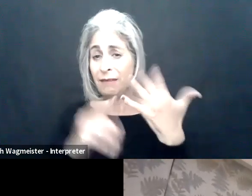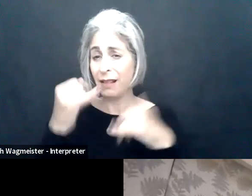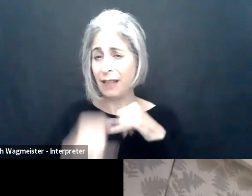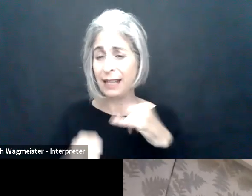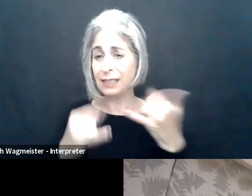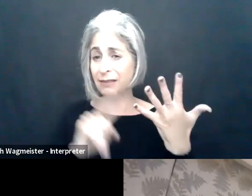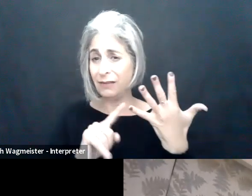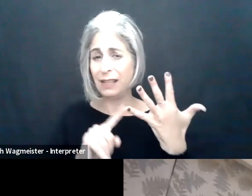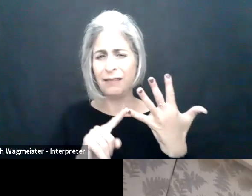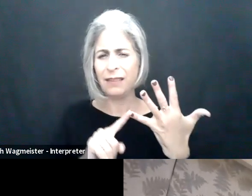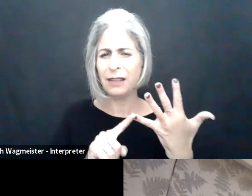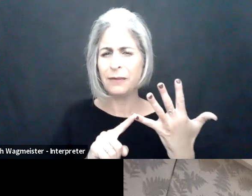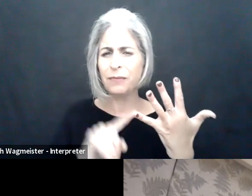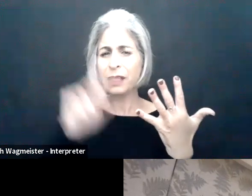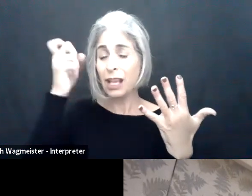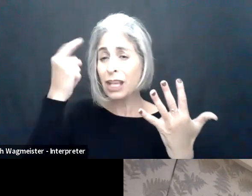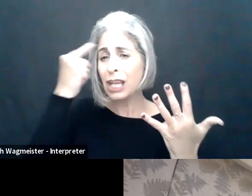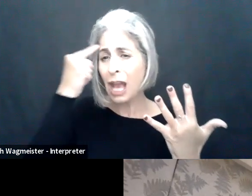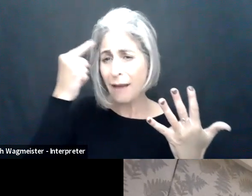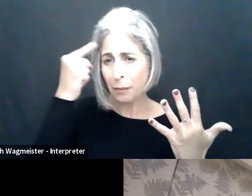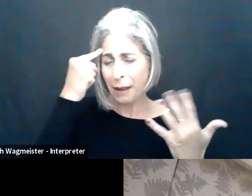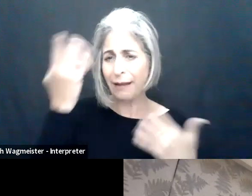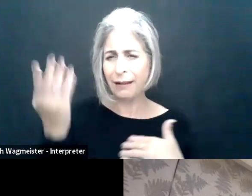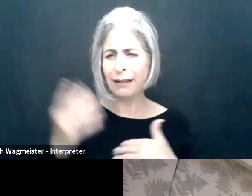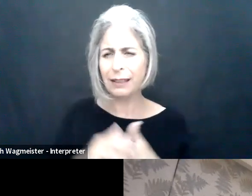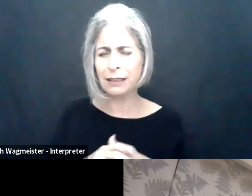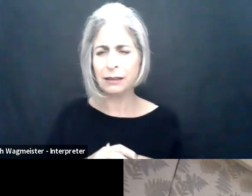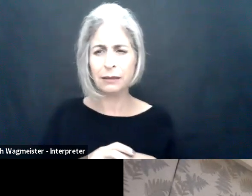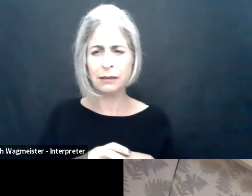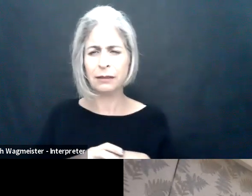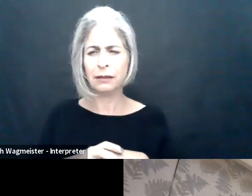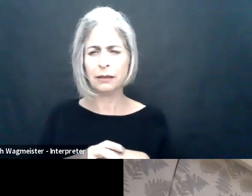all.